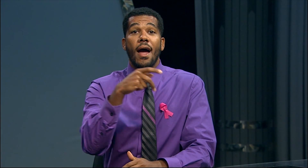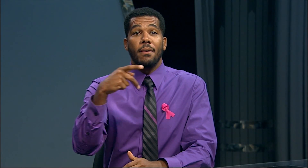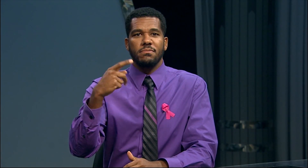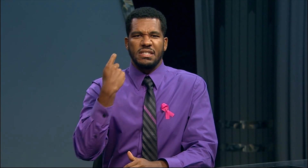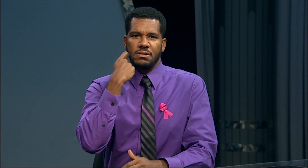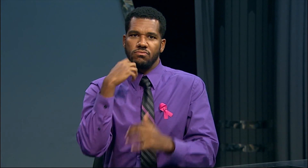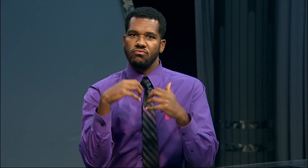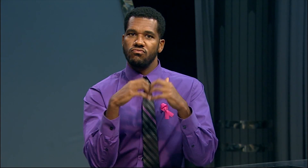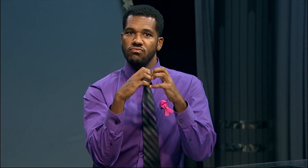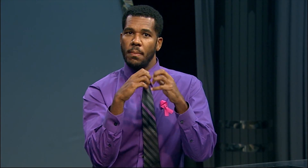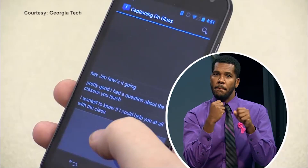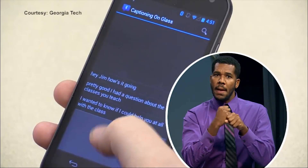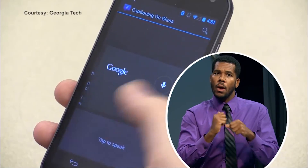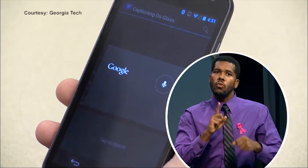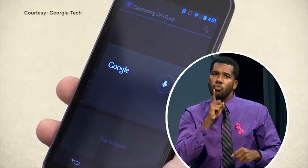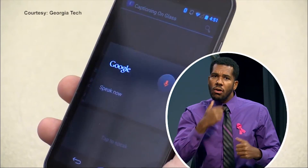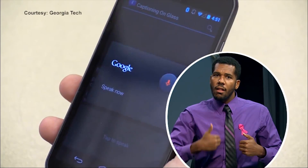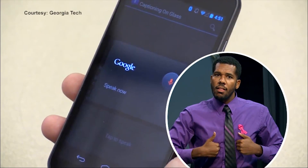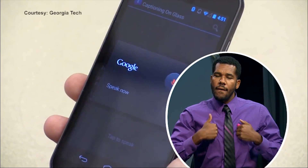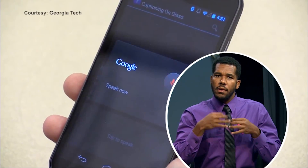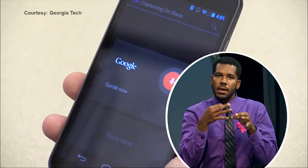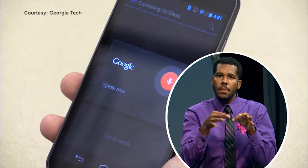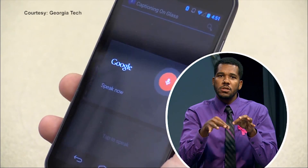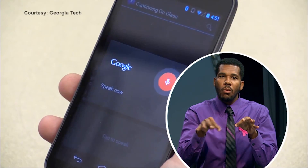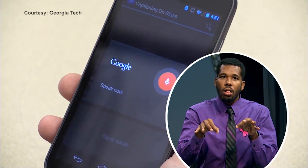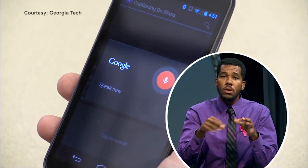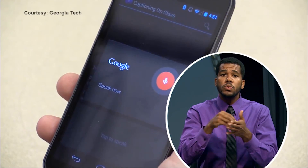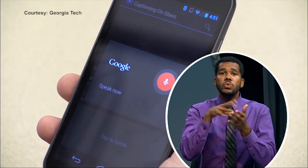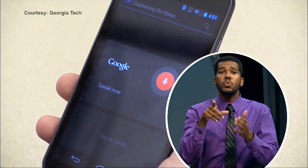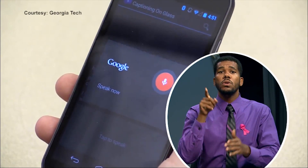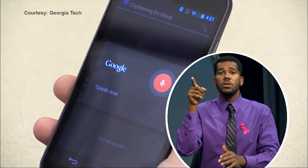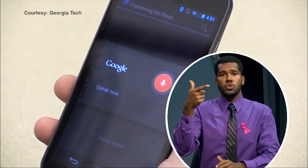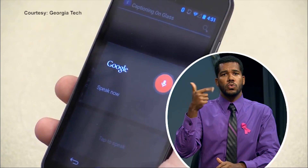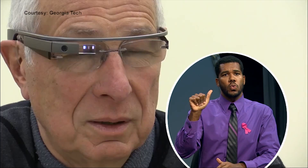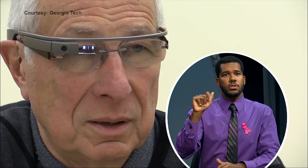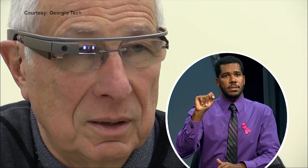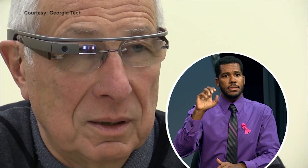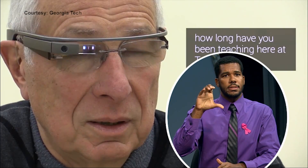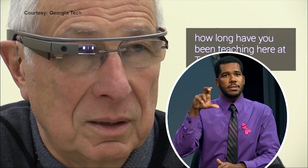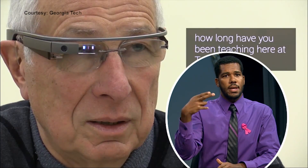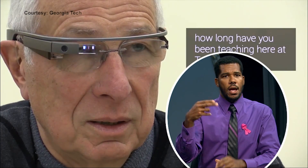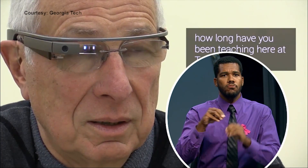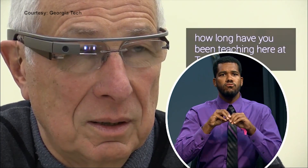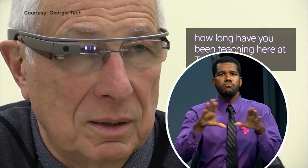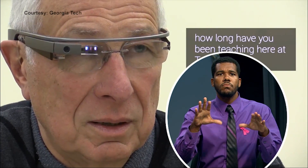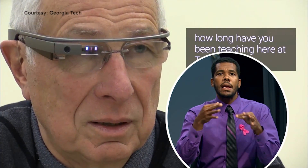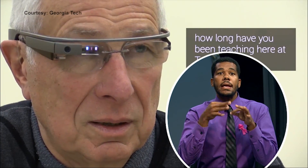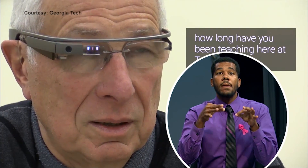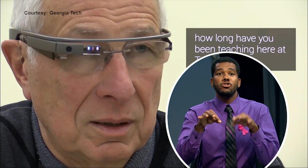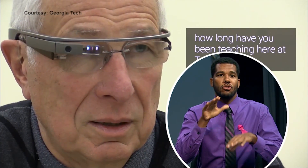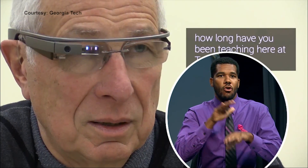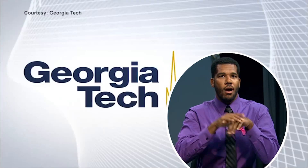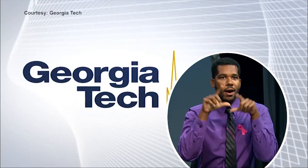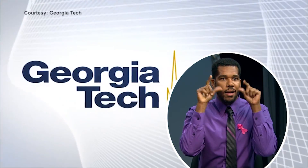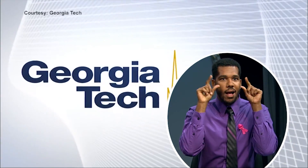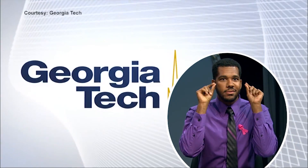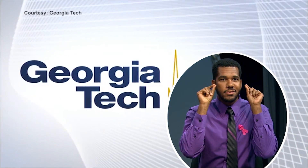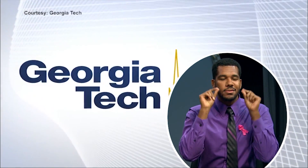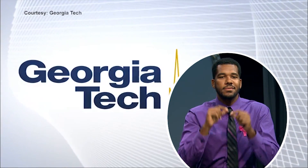A new app was just launched that will make real life captionable. Students at Georgia Tech released Captioning on Glass.